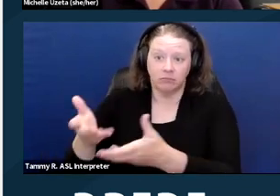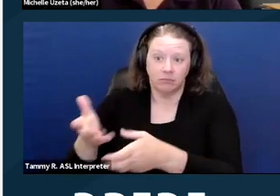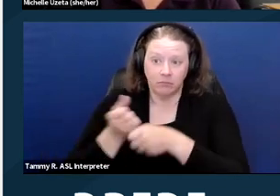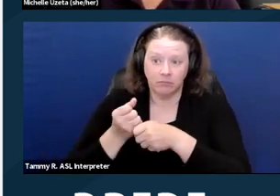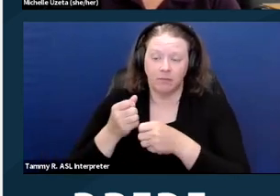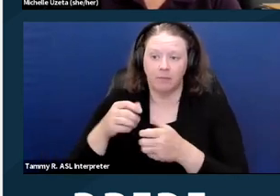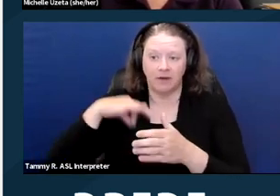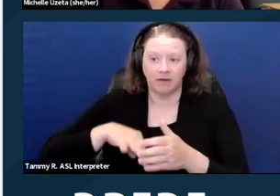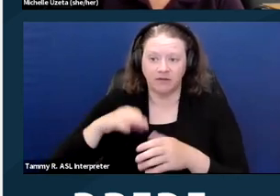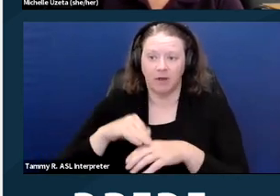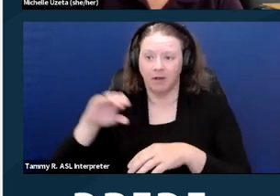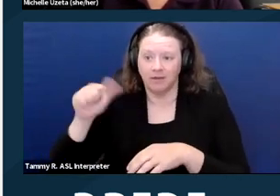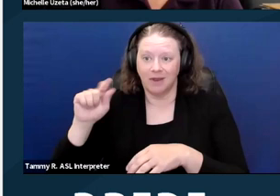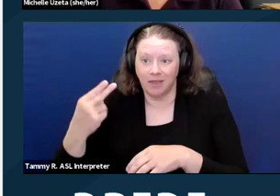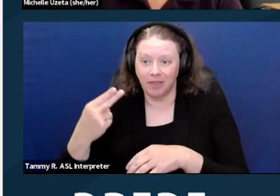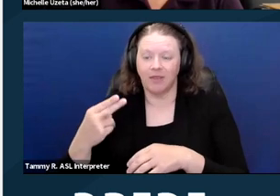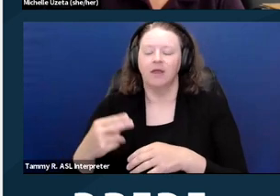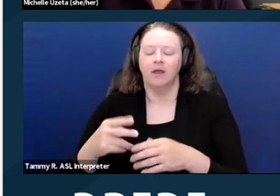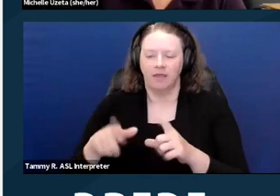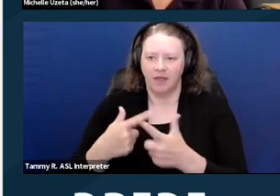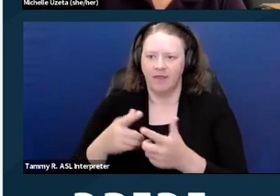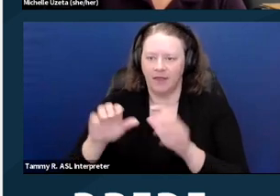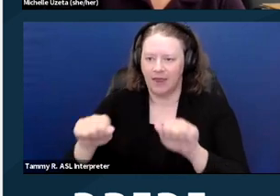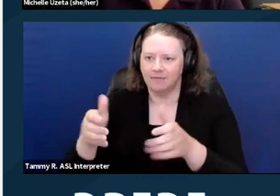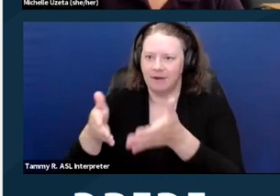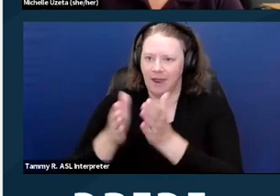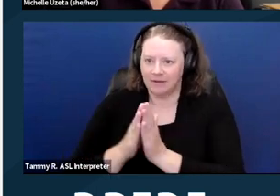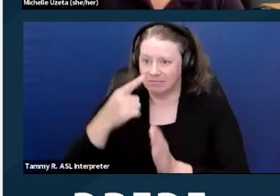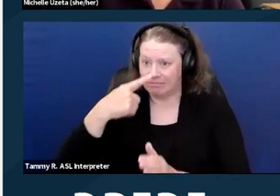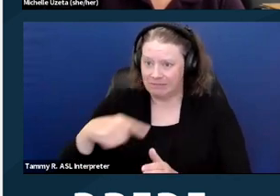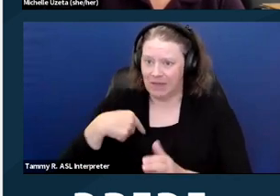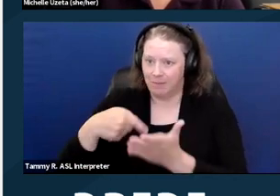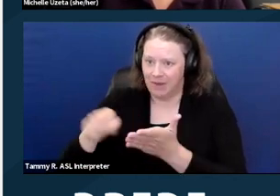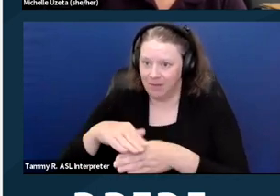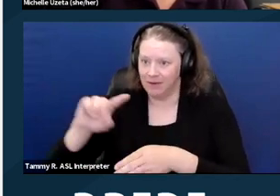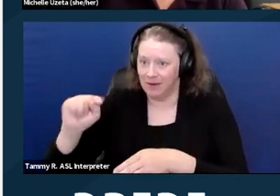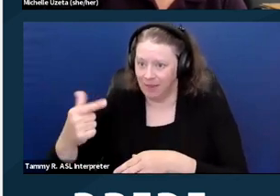rather than the first or the third like other tenants may as an accommodation.